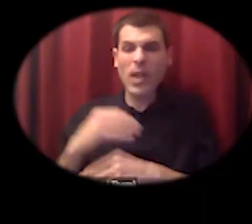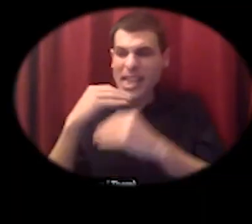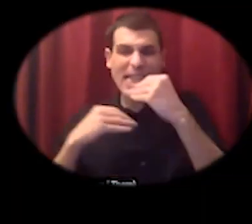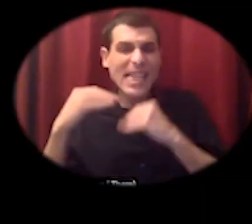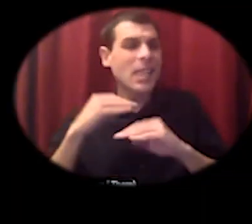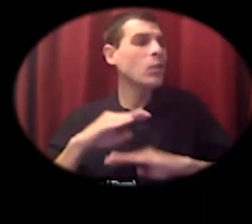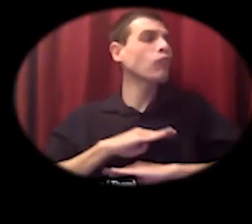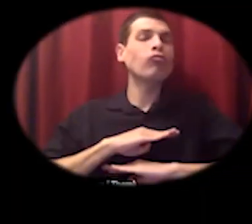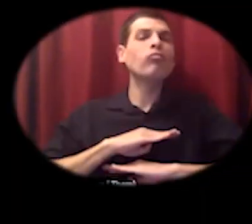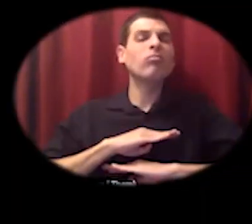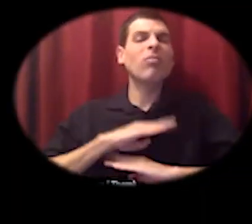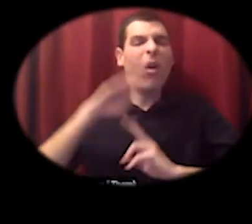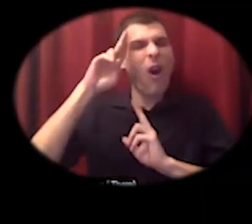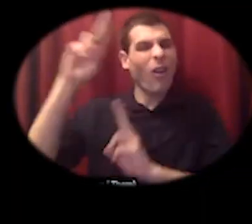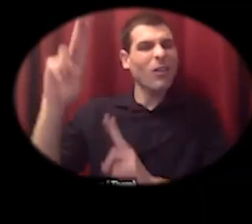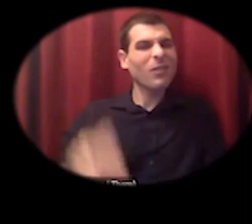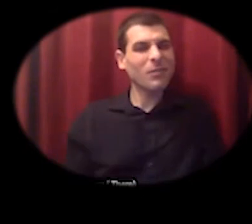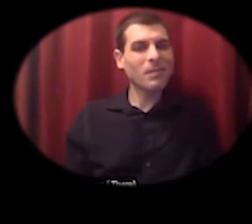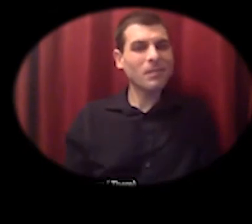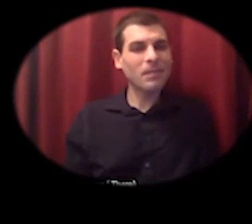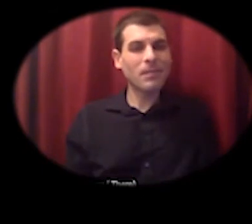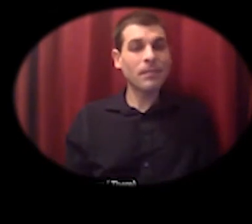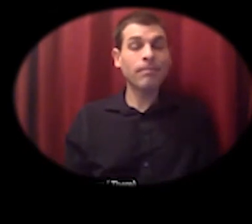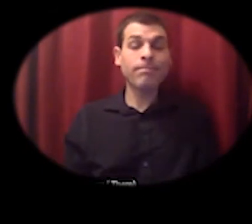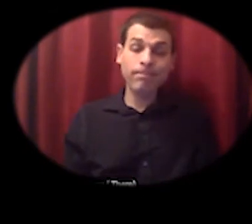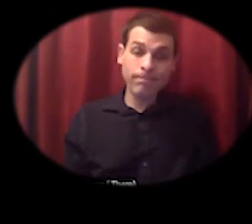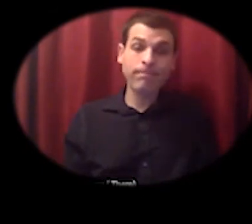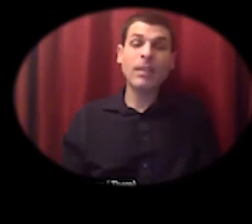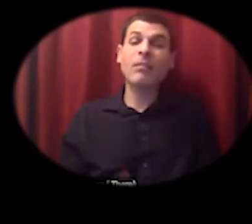we've got a lot of new ancestors this year so maybe we'd be well guided